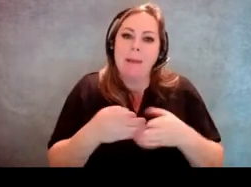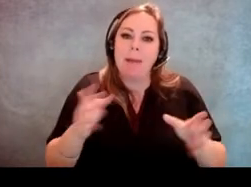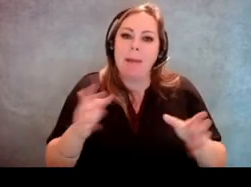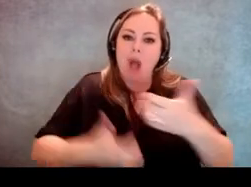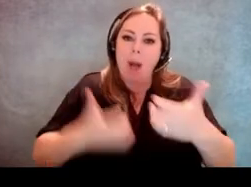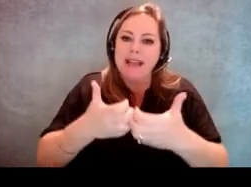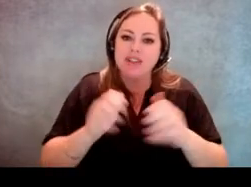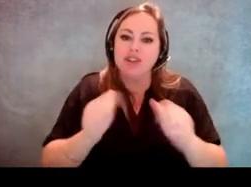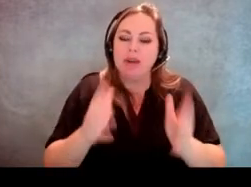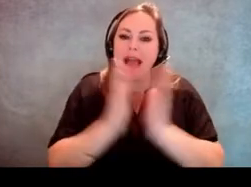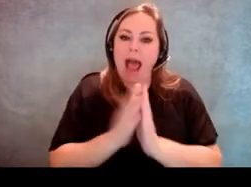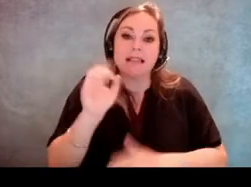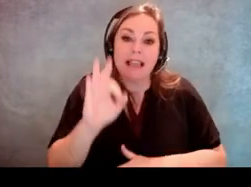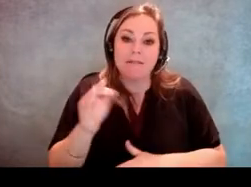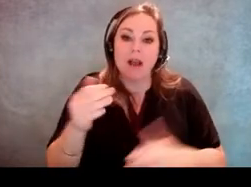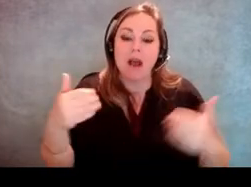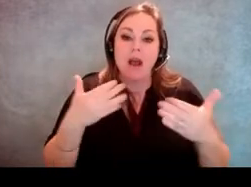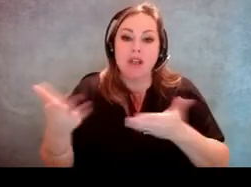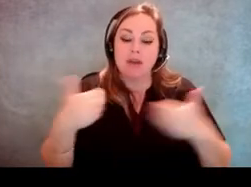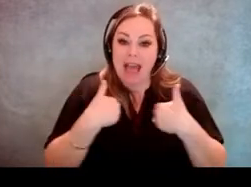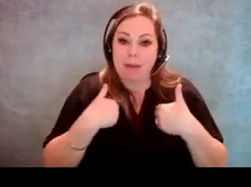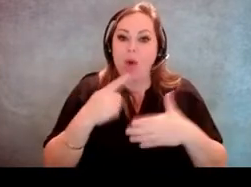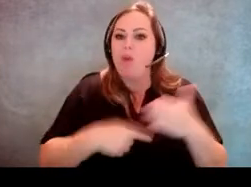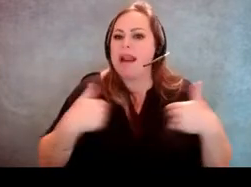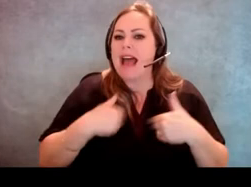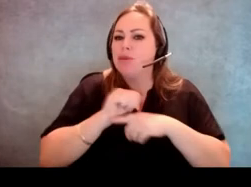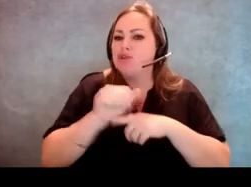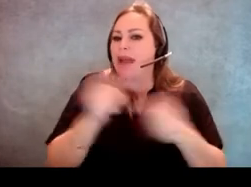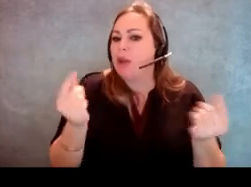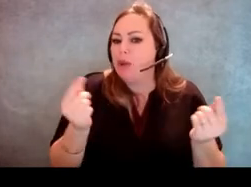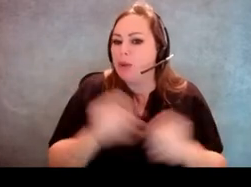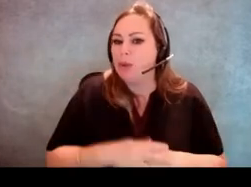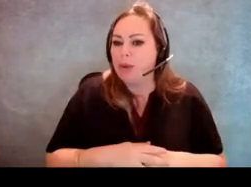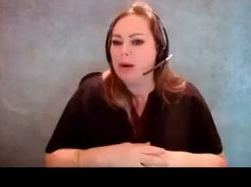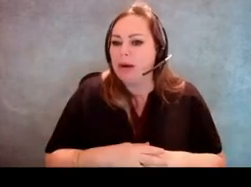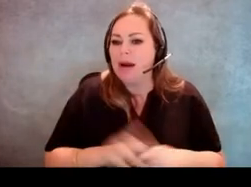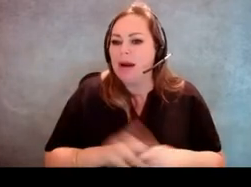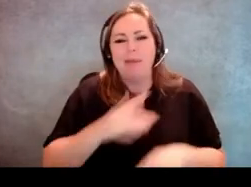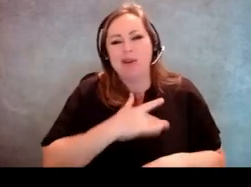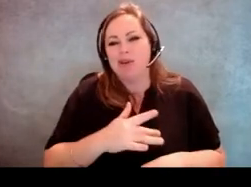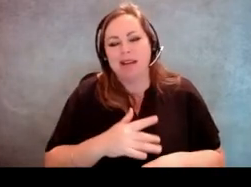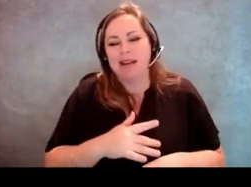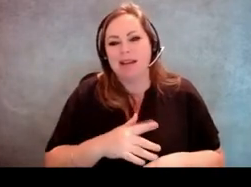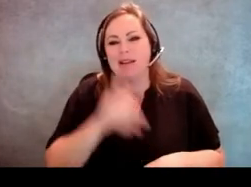you can ask if it's a service animal and what the animal's trained to do. Usually I don't think there's any